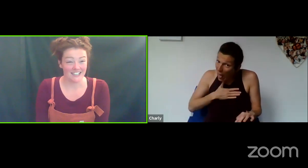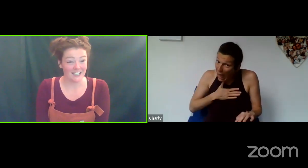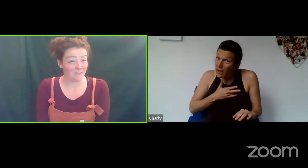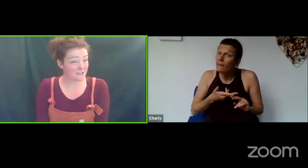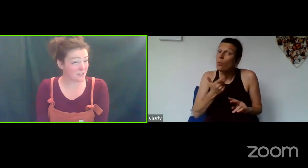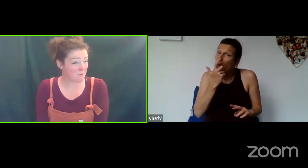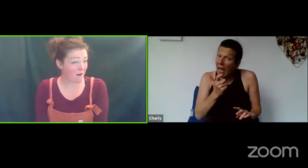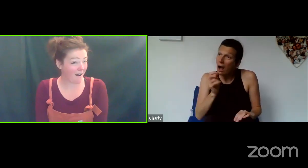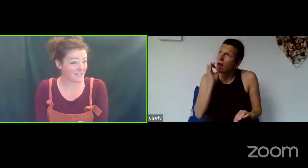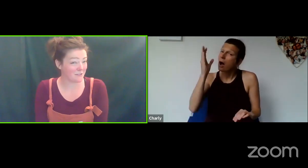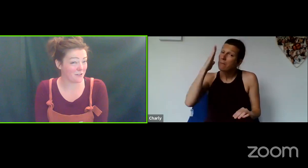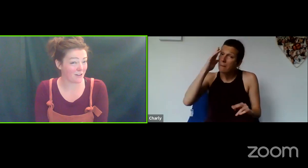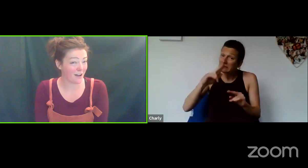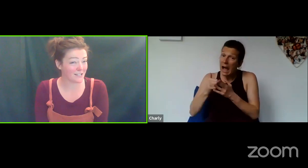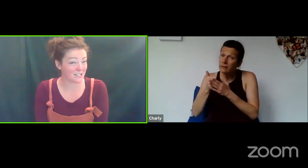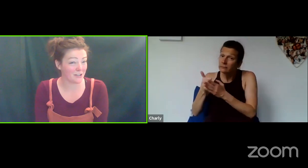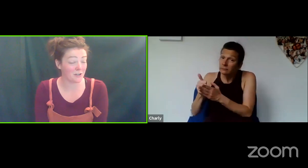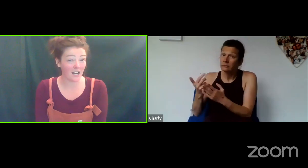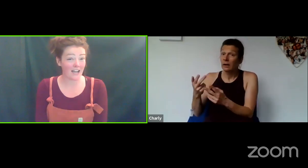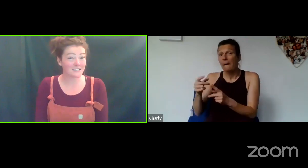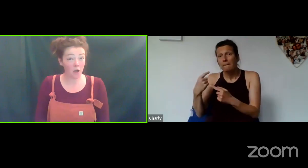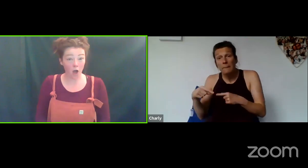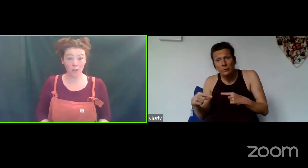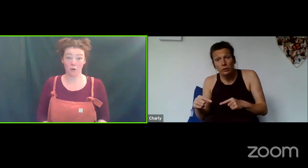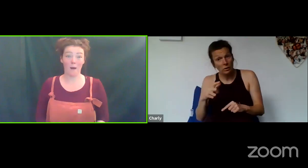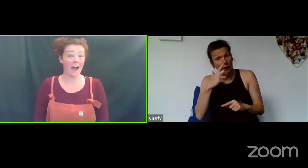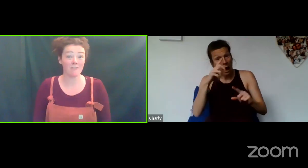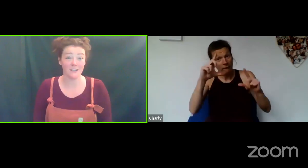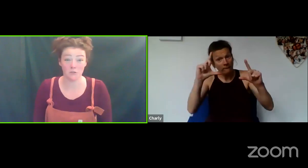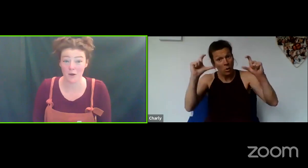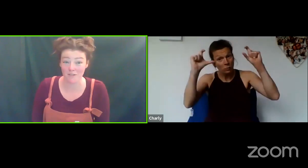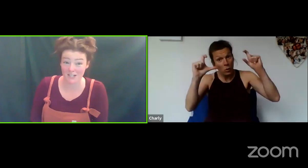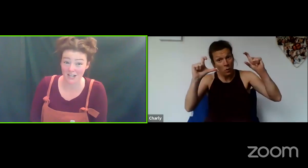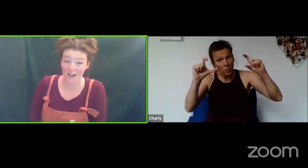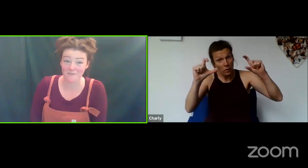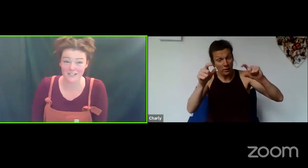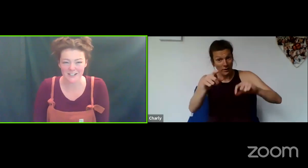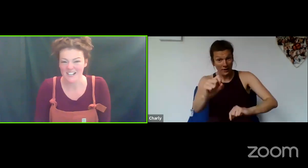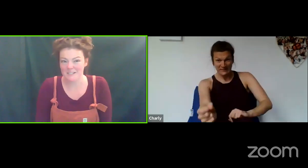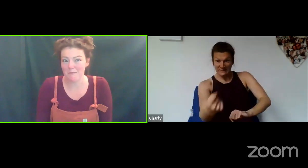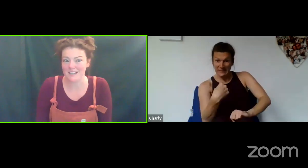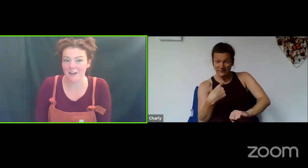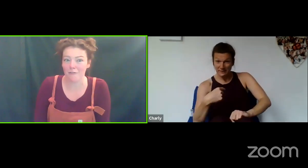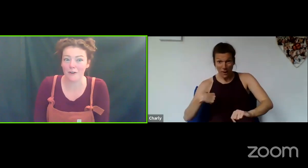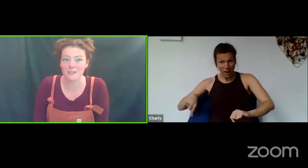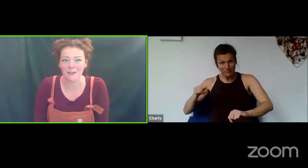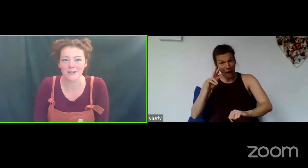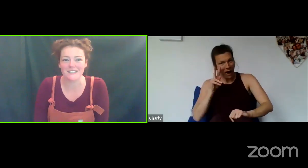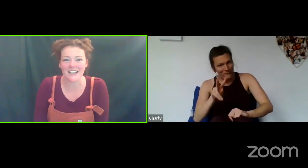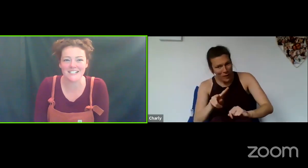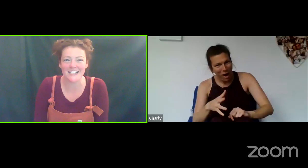If you don't mind, if you'd like to, you can ask your parent or whoever's looking after you to maybe take a photo, and you could send it